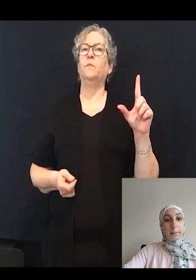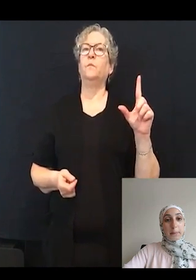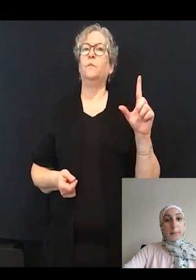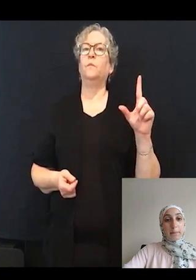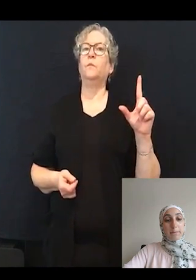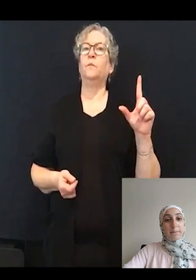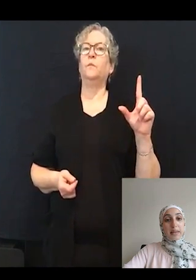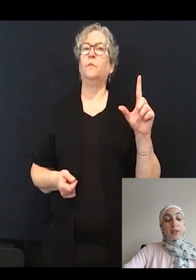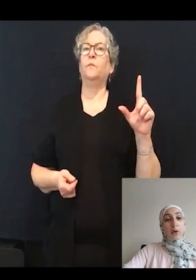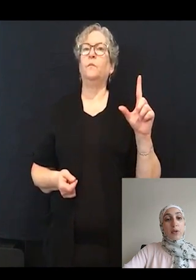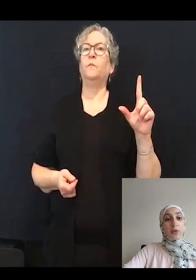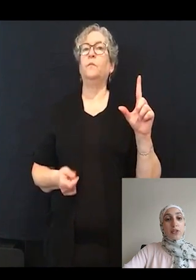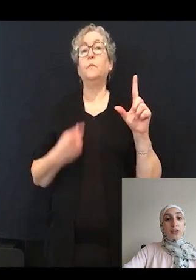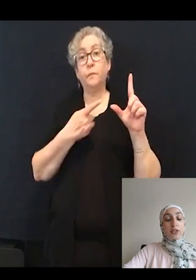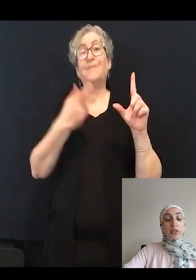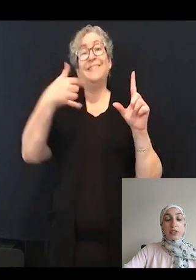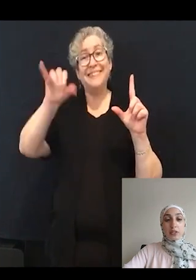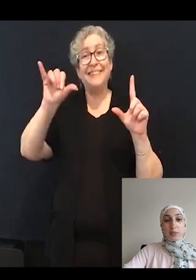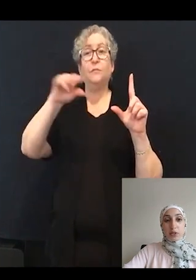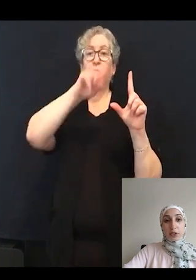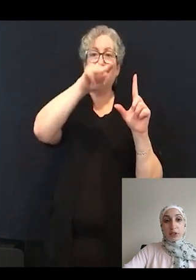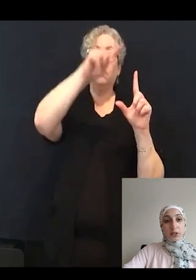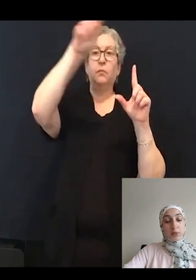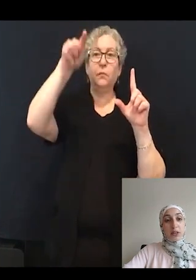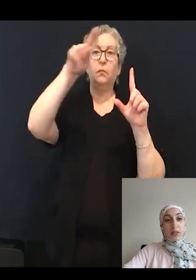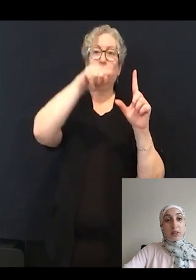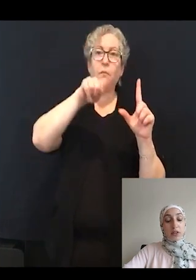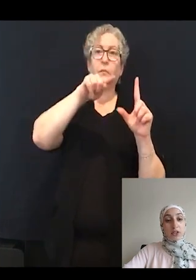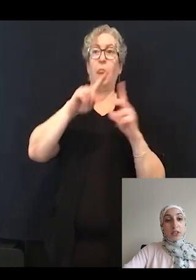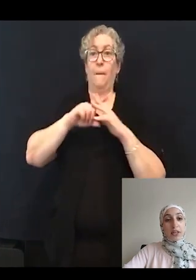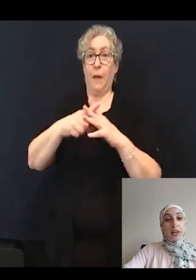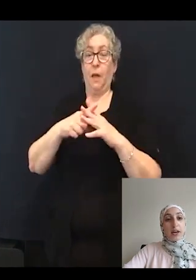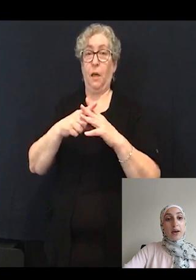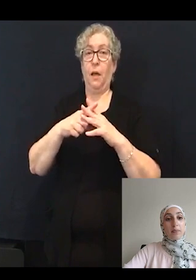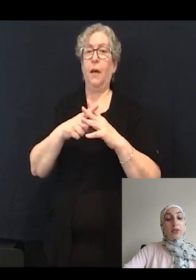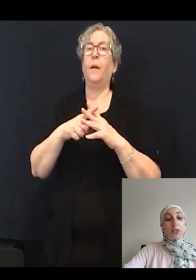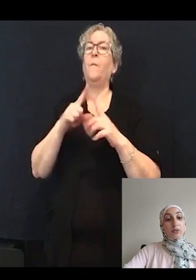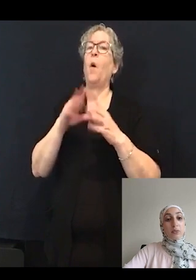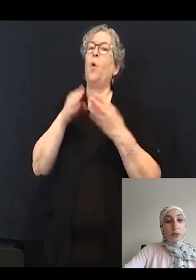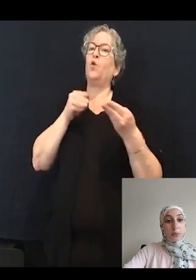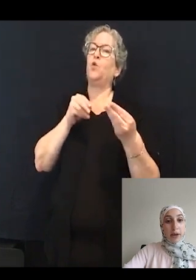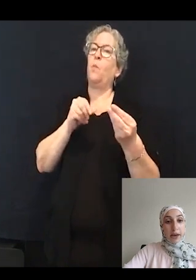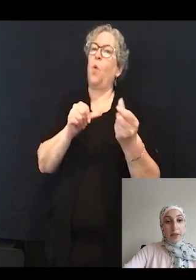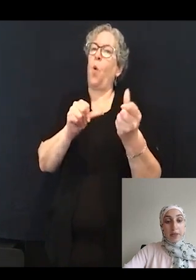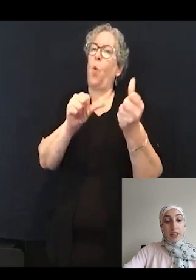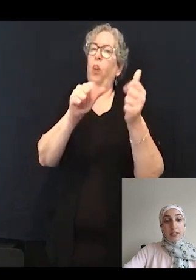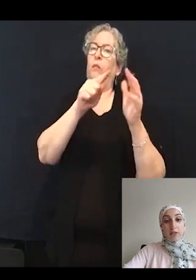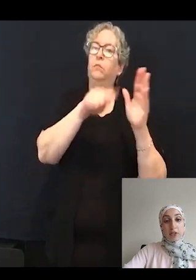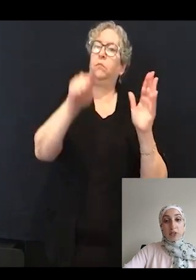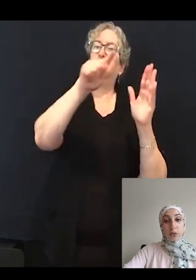So although there's still some circular swimming initially, there's a smoother path as the fish swims.